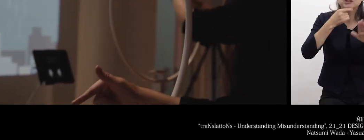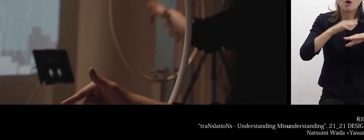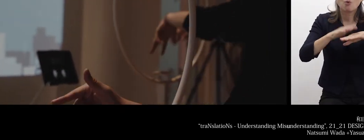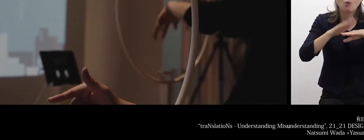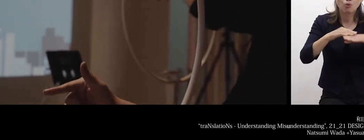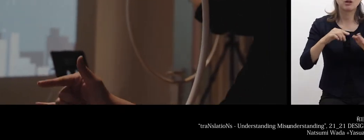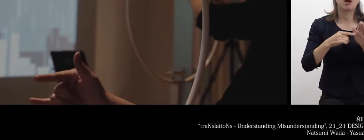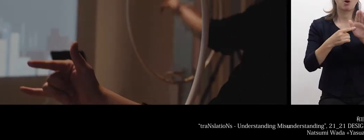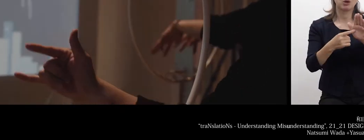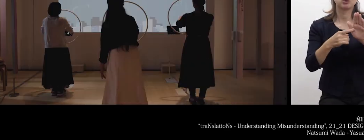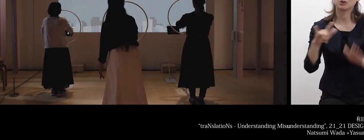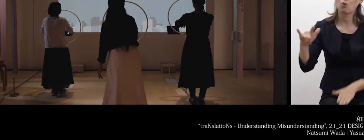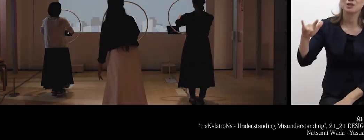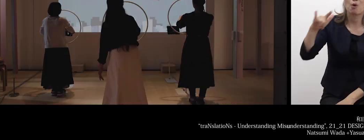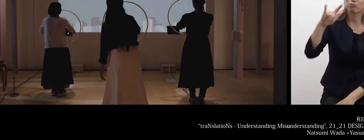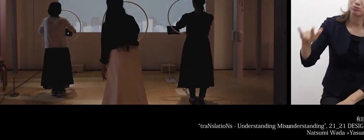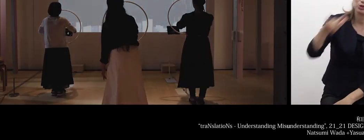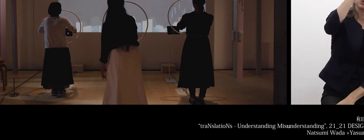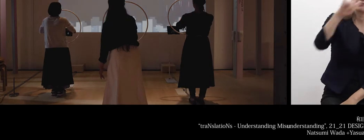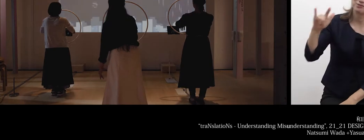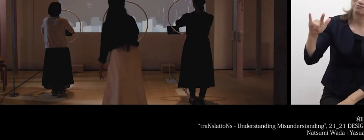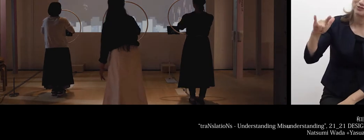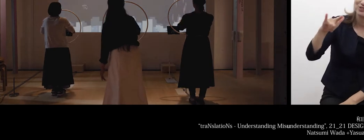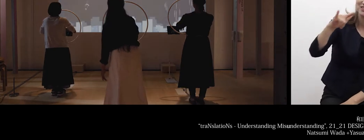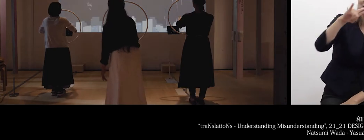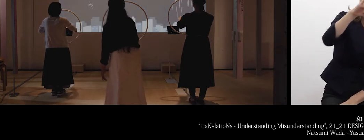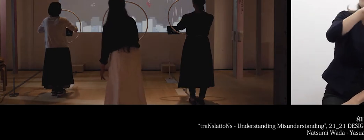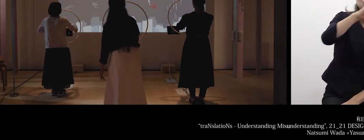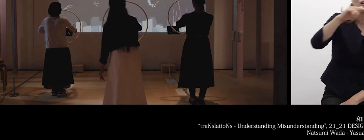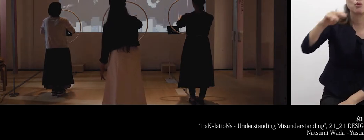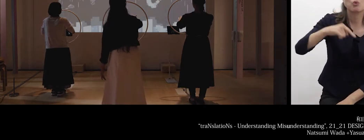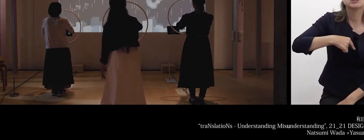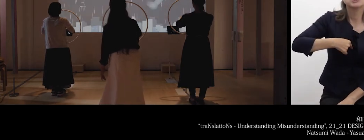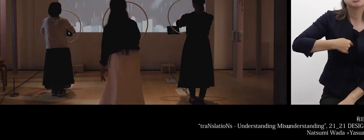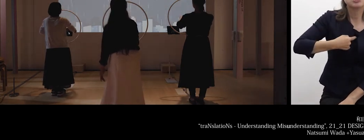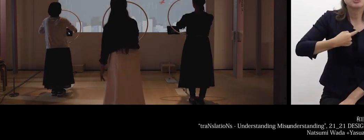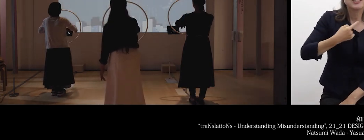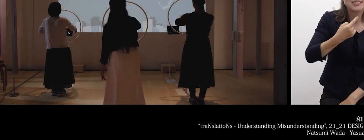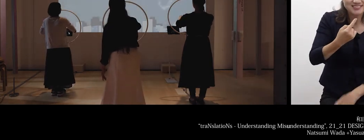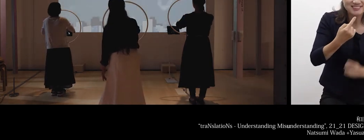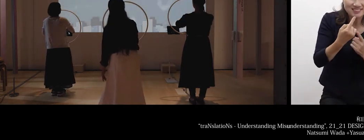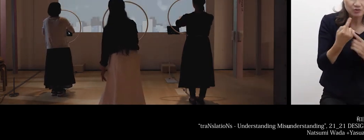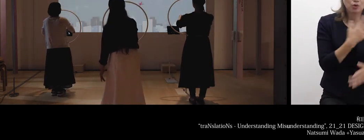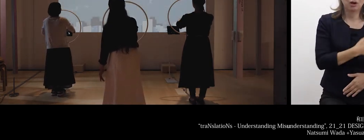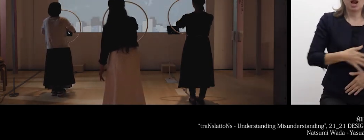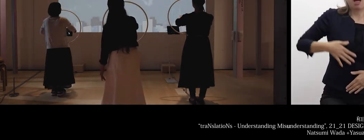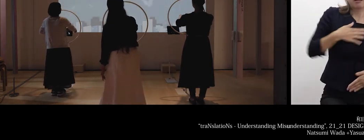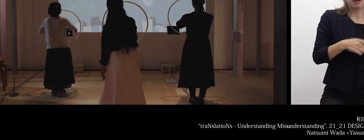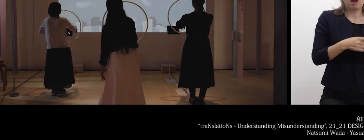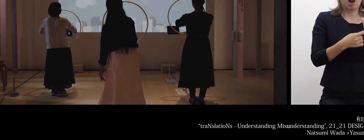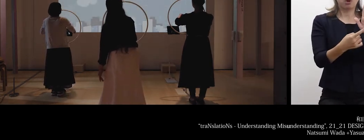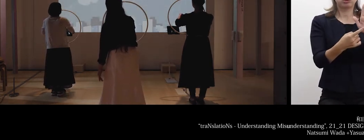So, their bodies are expressed in that way